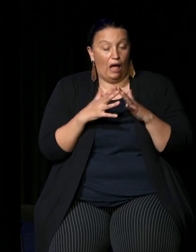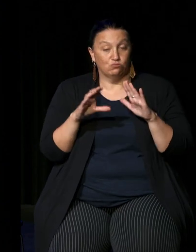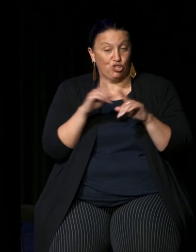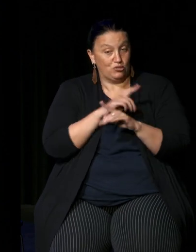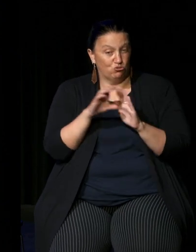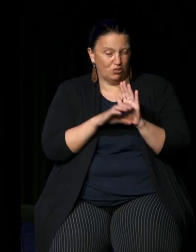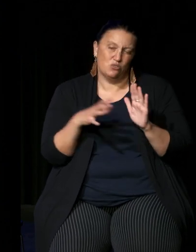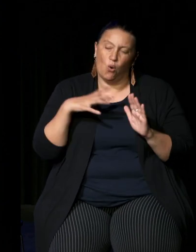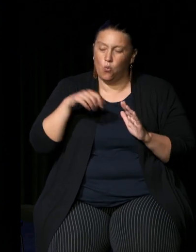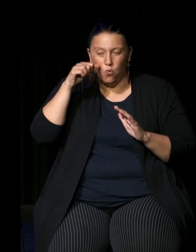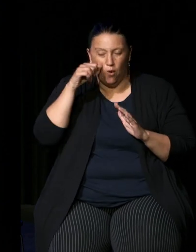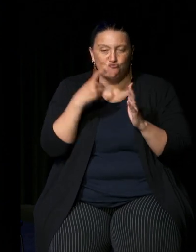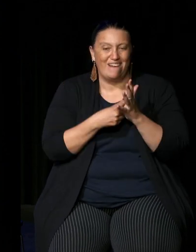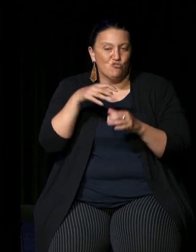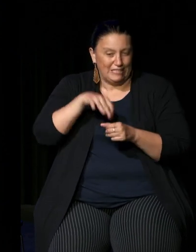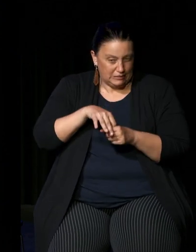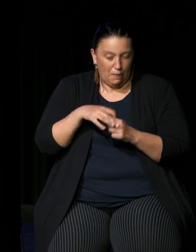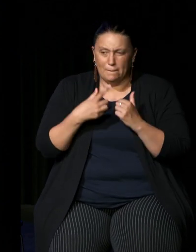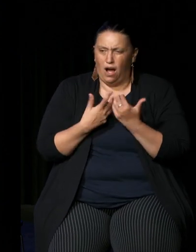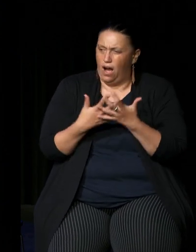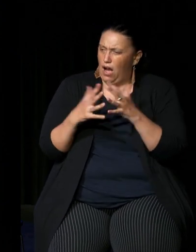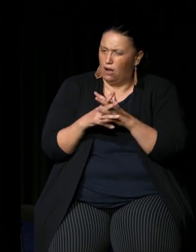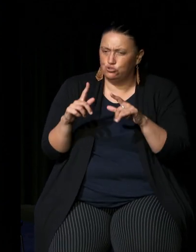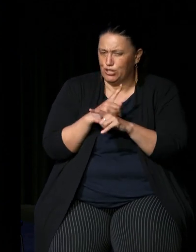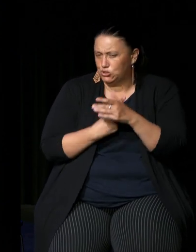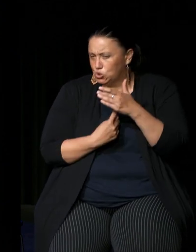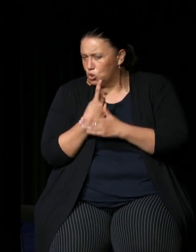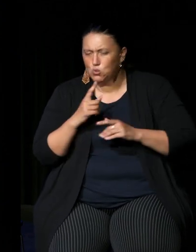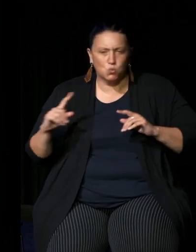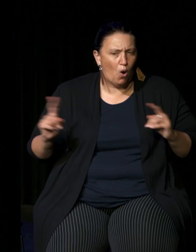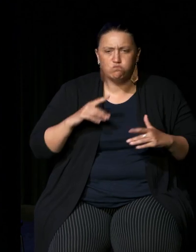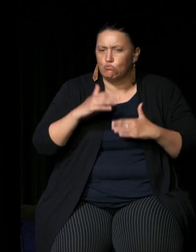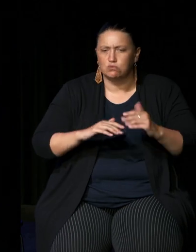bit of background about how that change occur is and what the process is that we're looking at